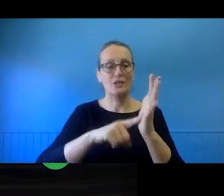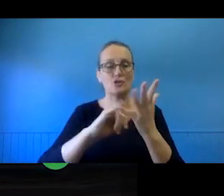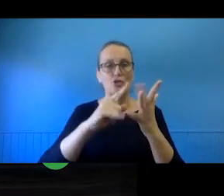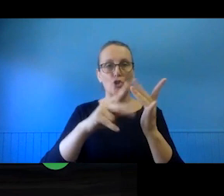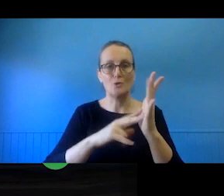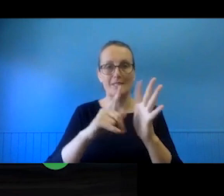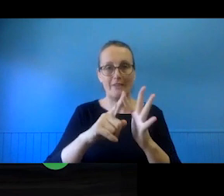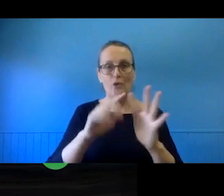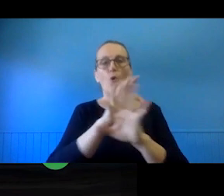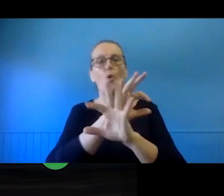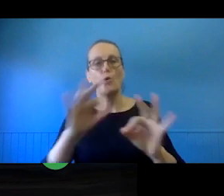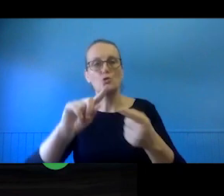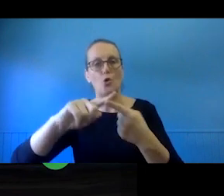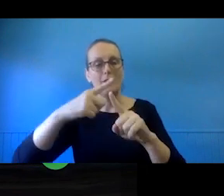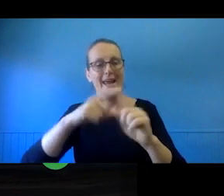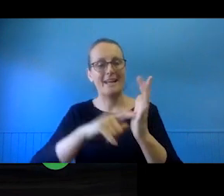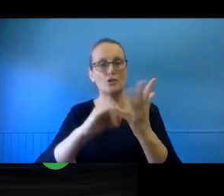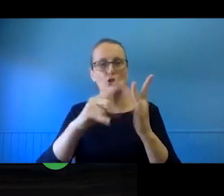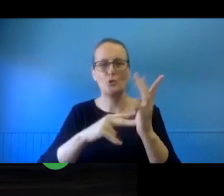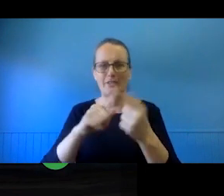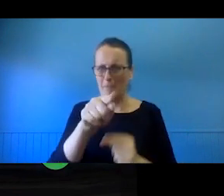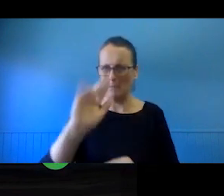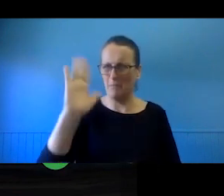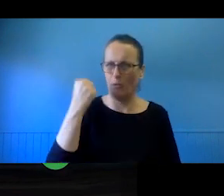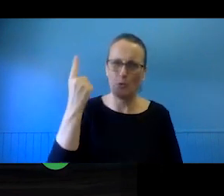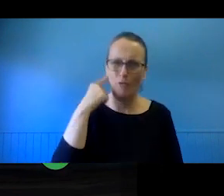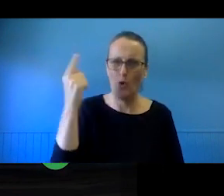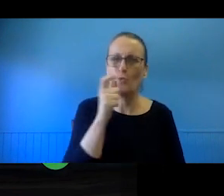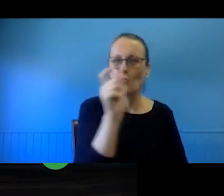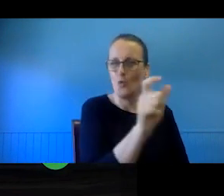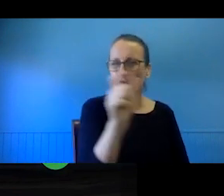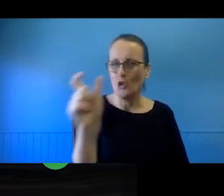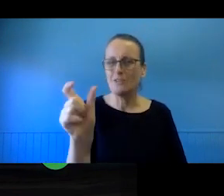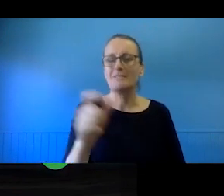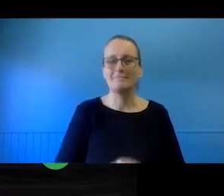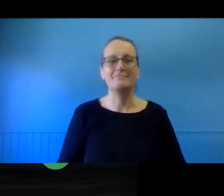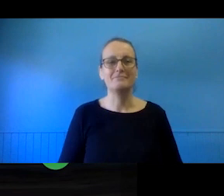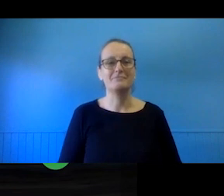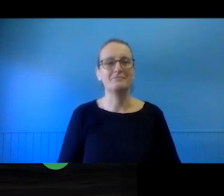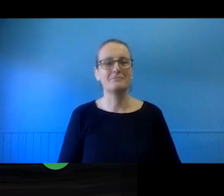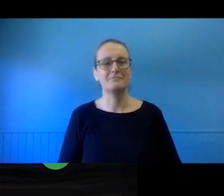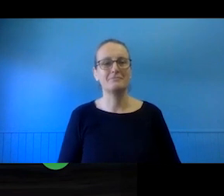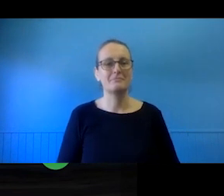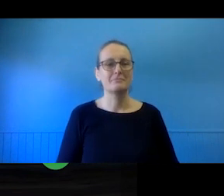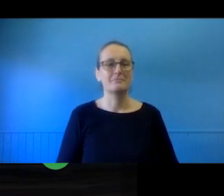These are probably terms that you have heard in your own work and your own experiences as creators. So, an exclusive